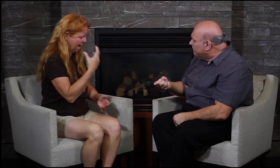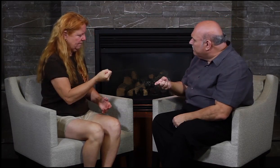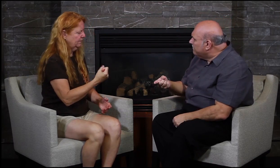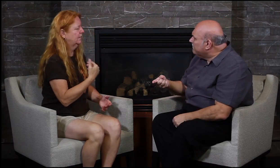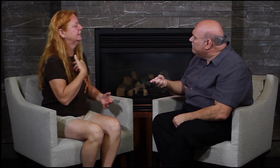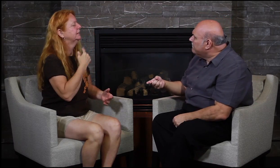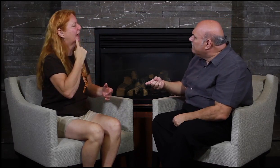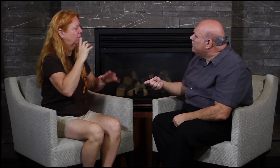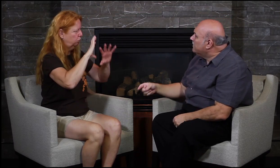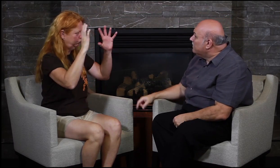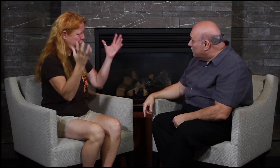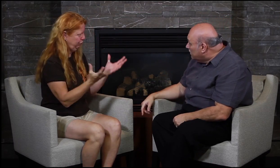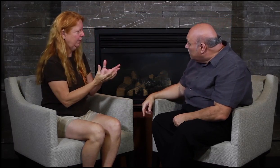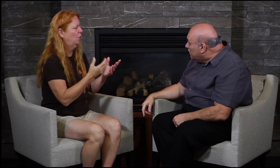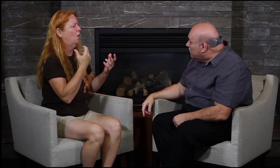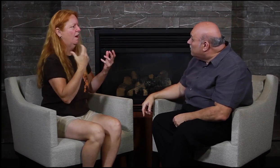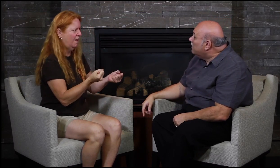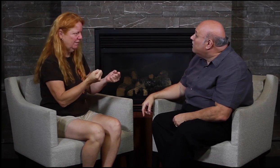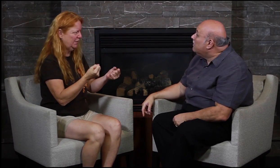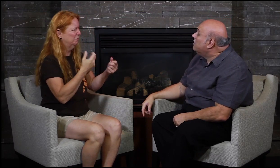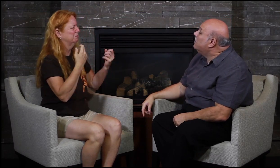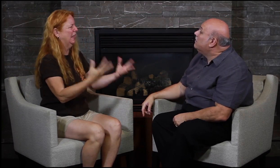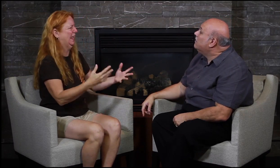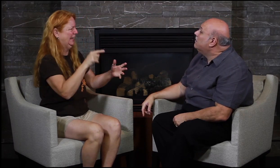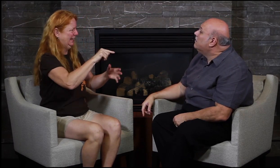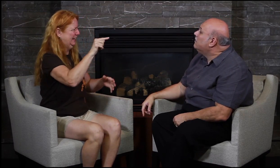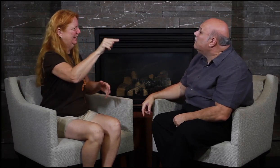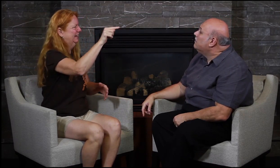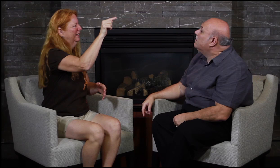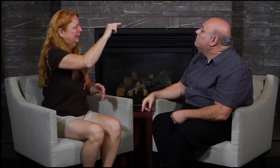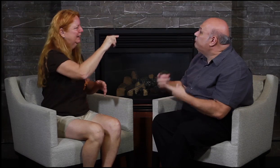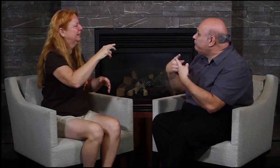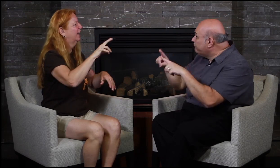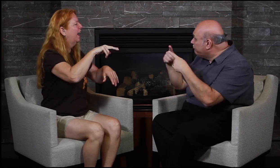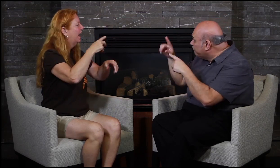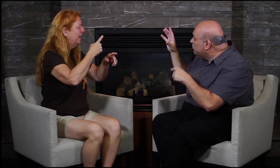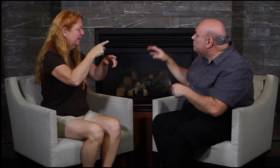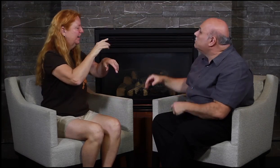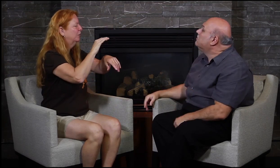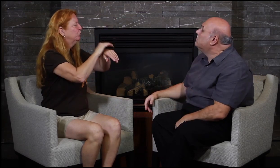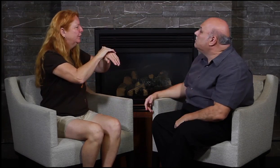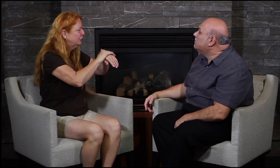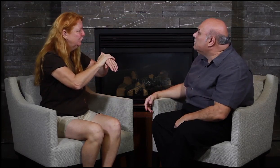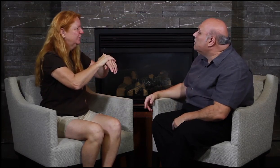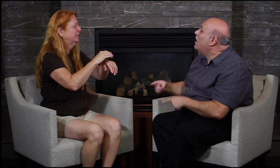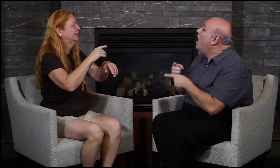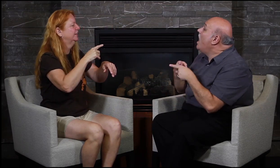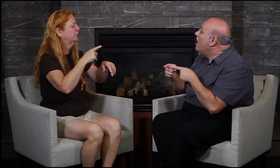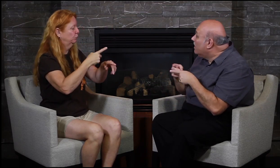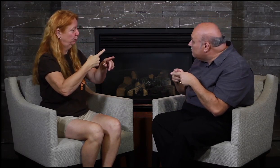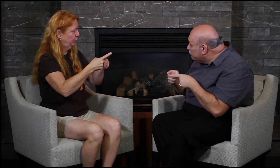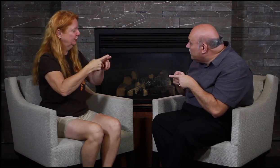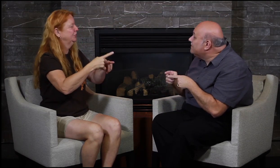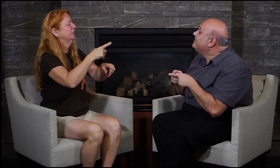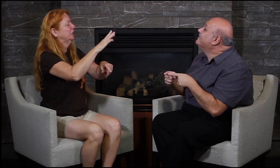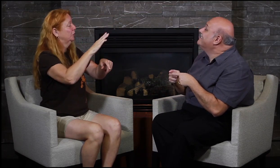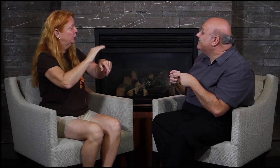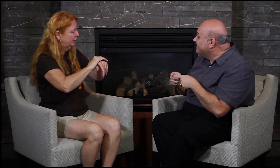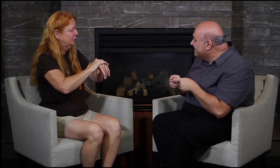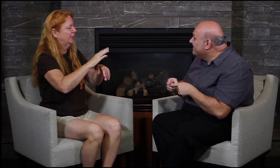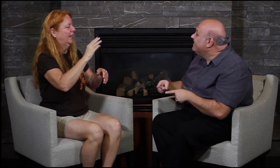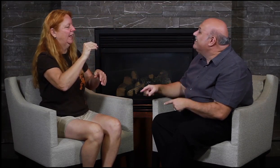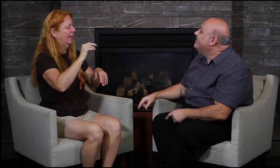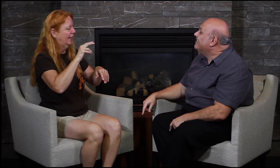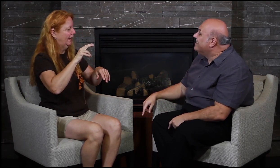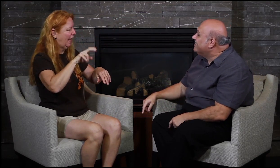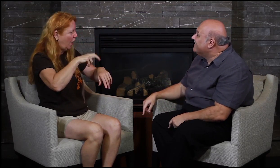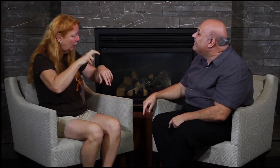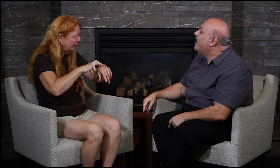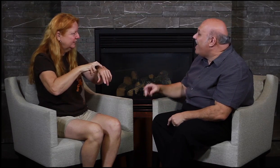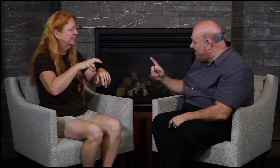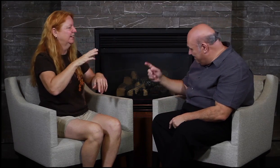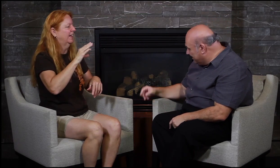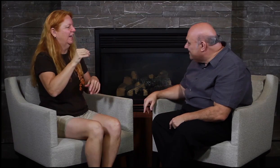Yes, in different countries: England, Ireland, USA and